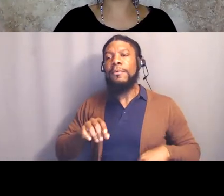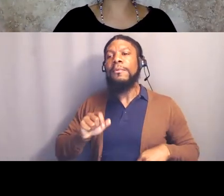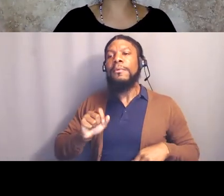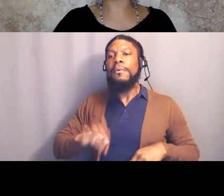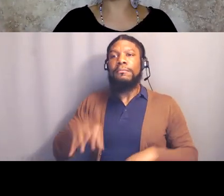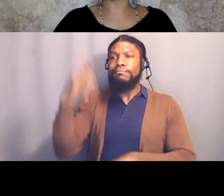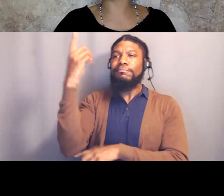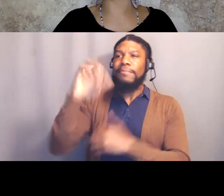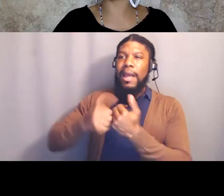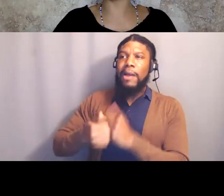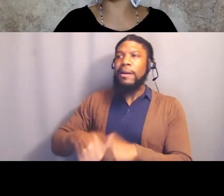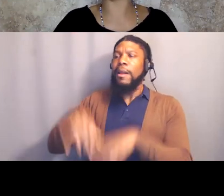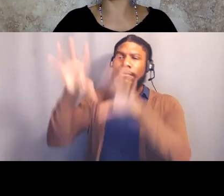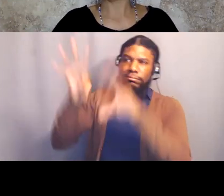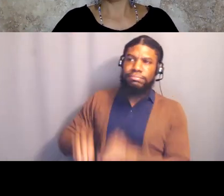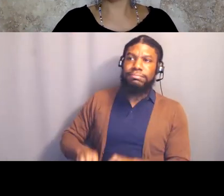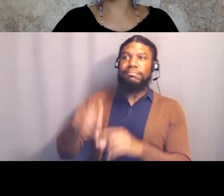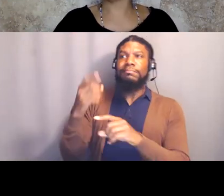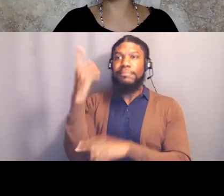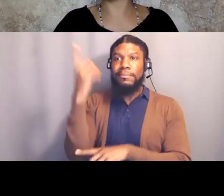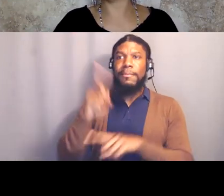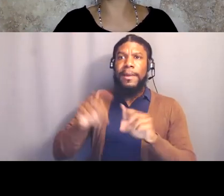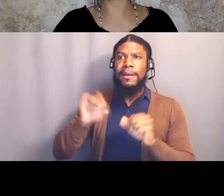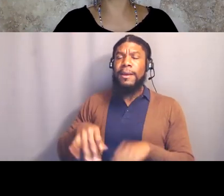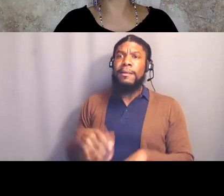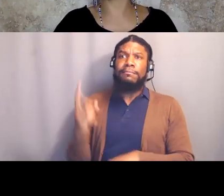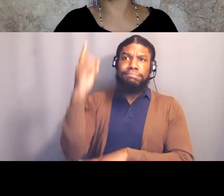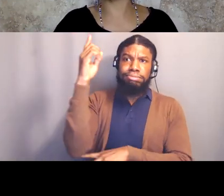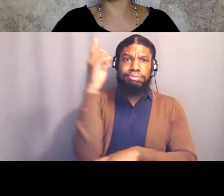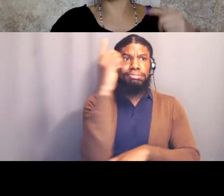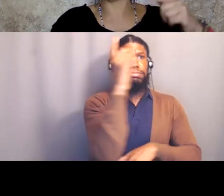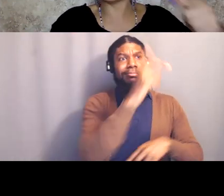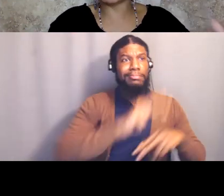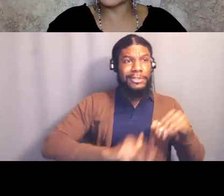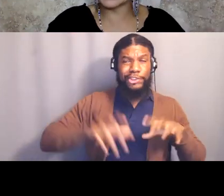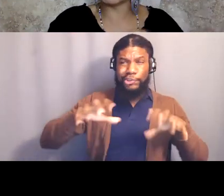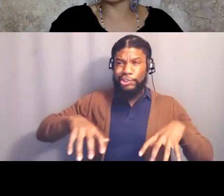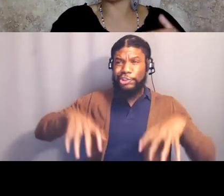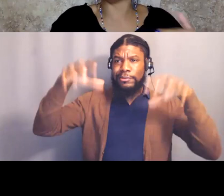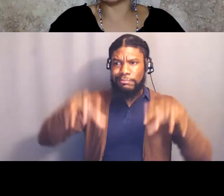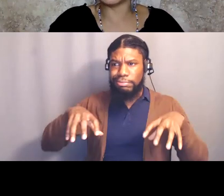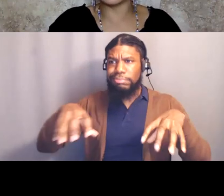And so we have to think about how to do that, how do we build towards it? And every effort that we make,